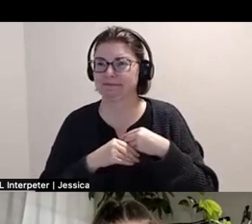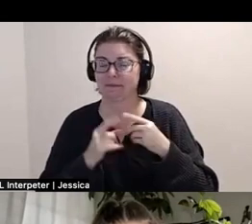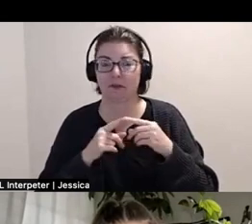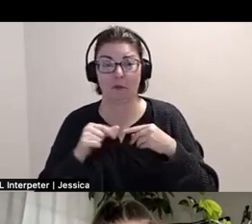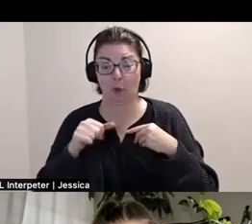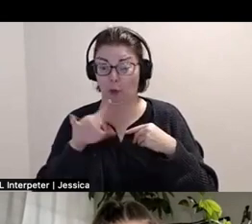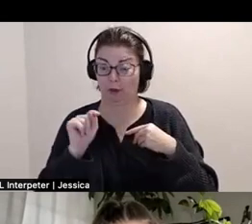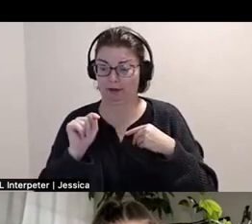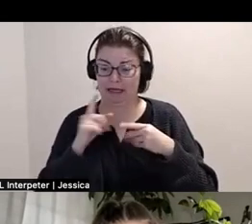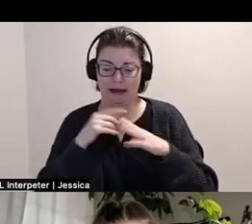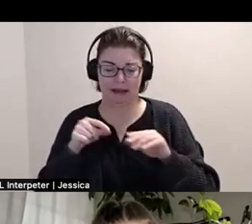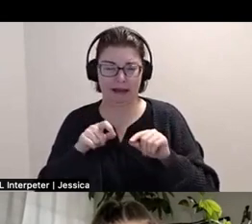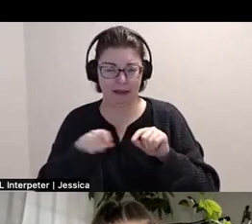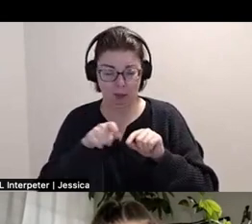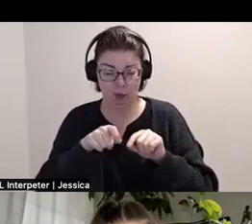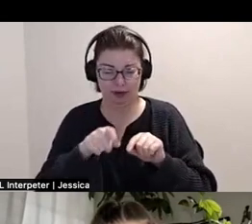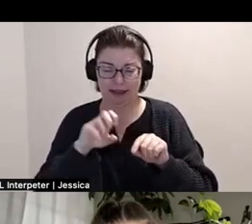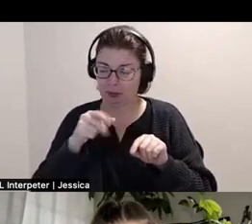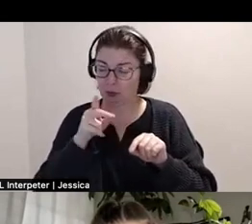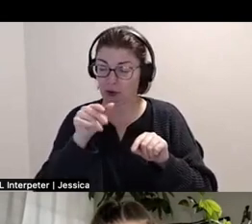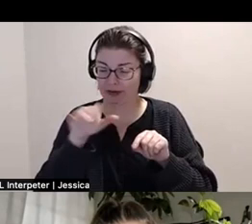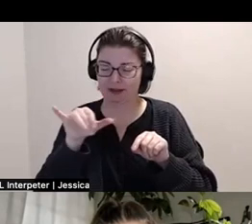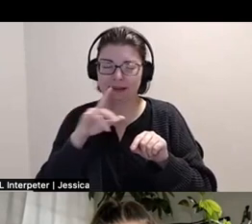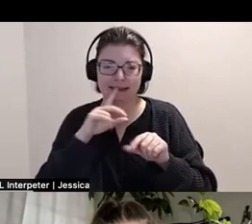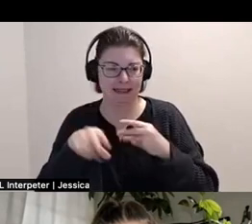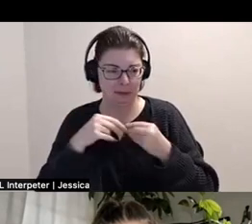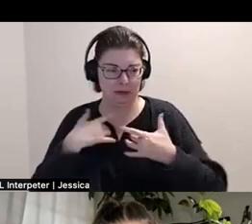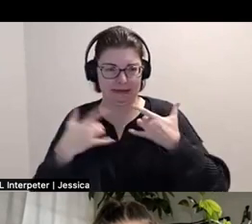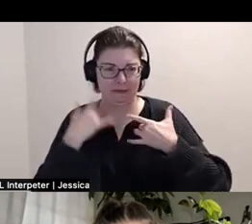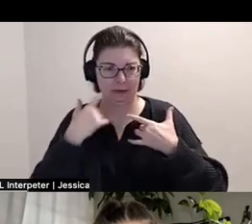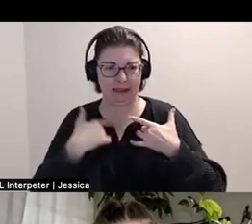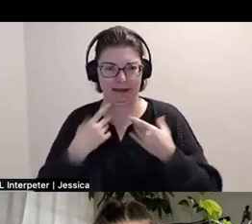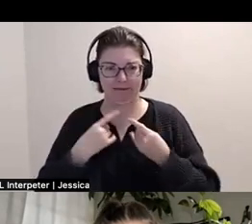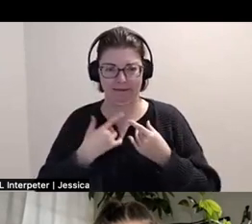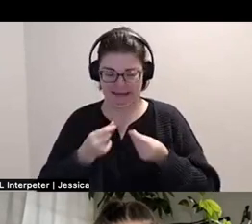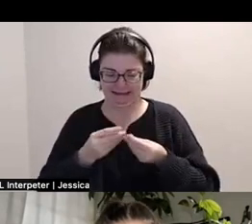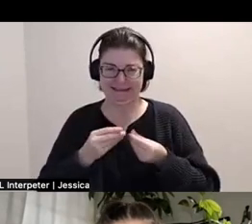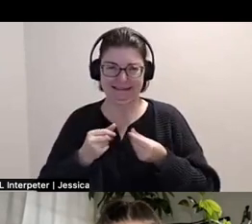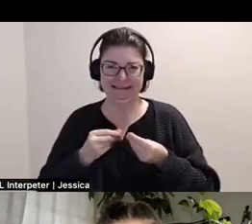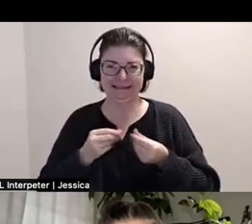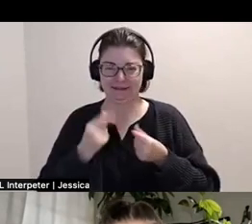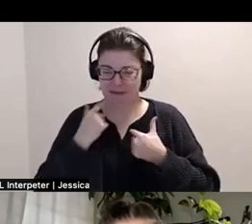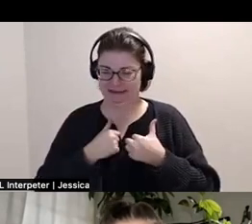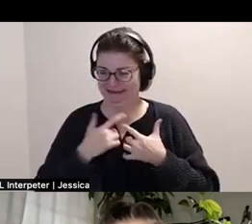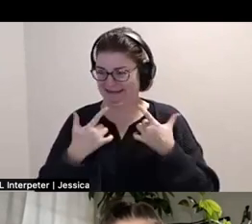and in embroidery. It like adds an excitement to make it because I already find like the tactility of it like, really delicious but like